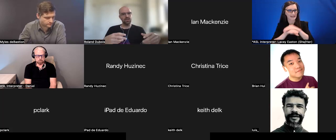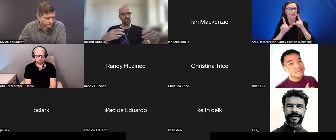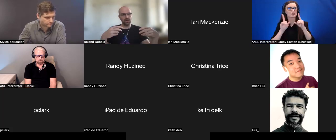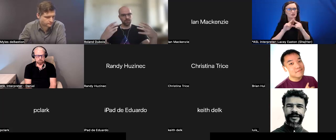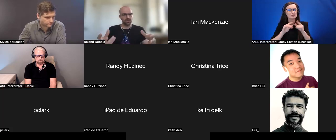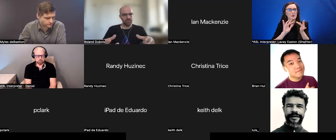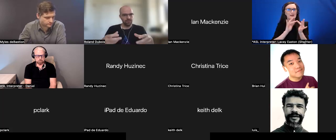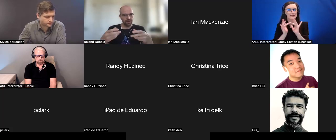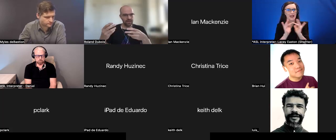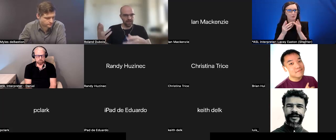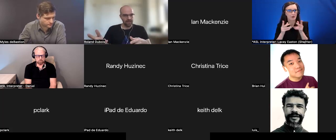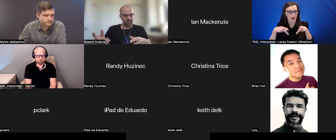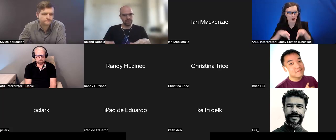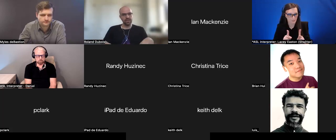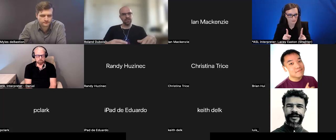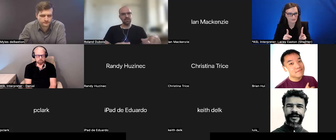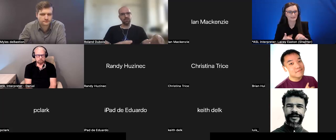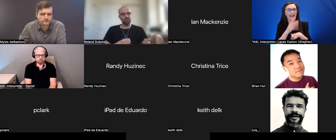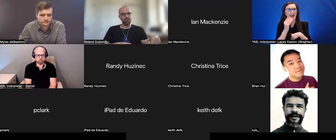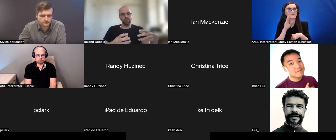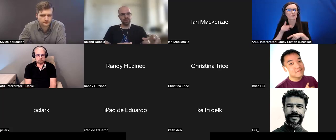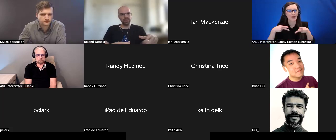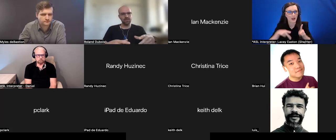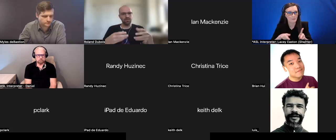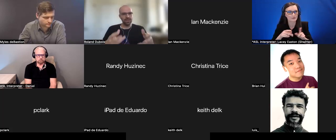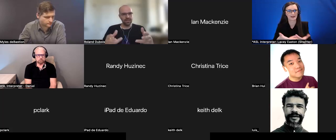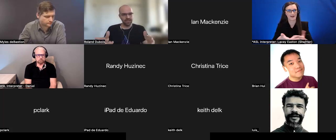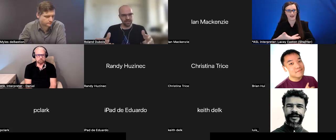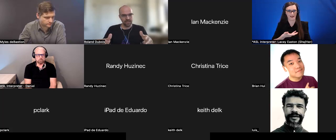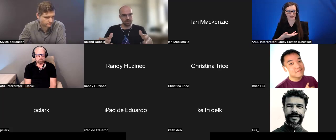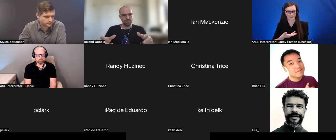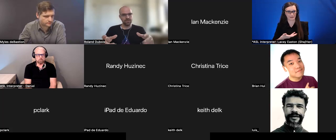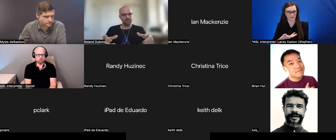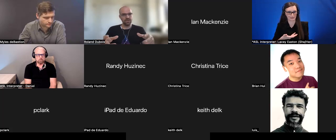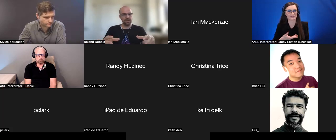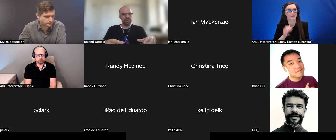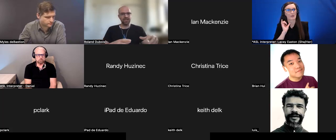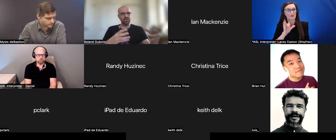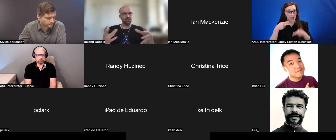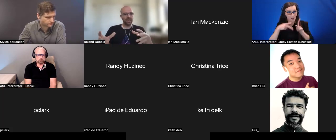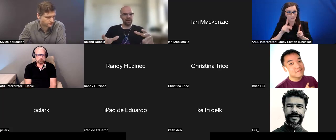to the opportunity of getting hired. The opportunity of leading teams that they don't have,